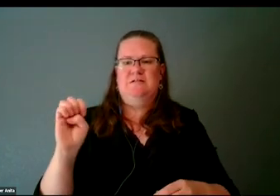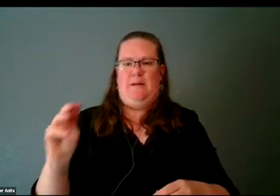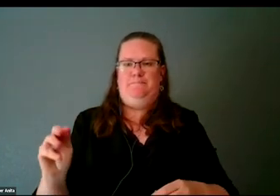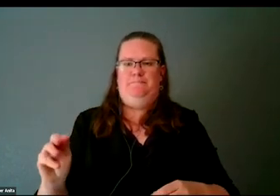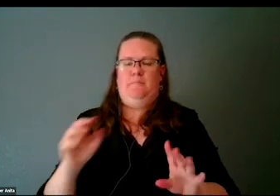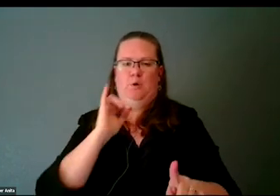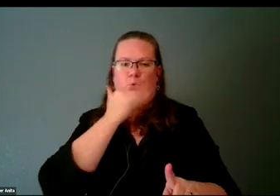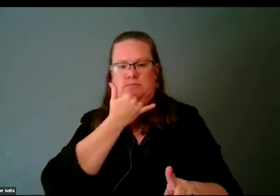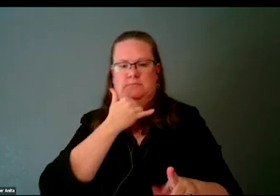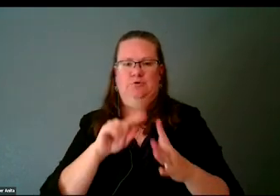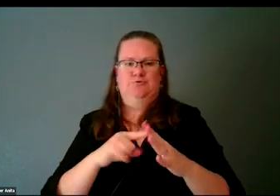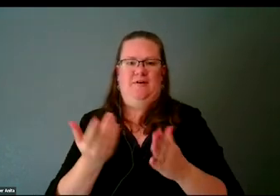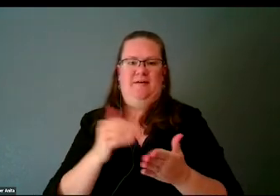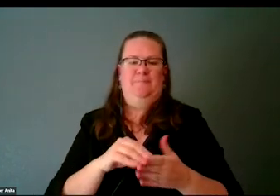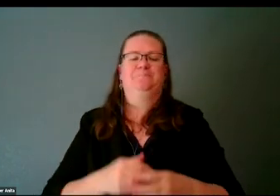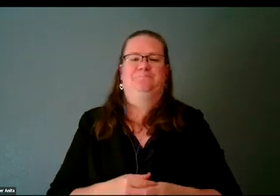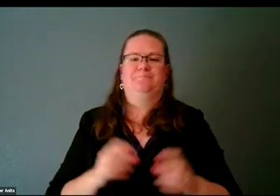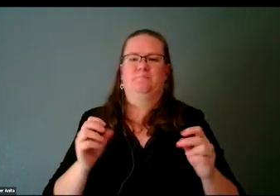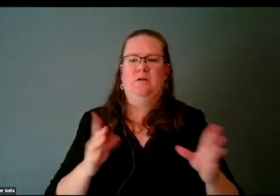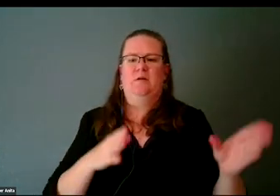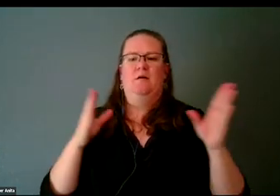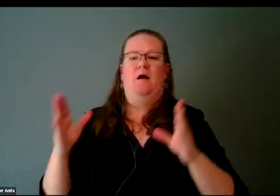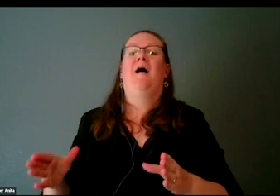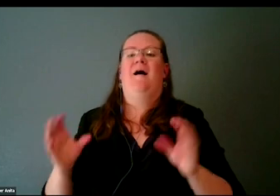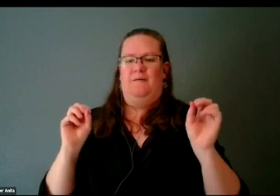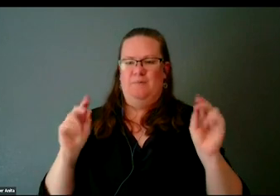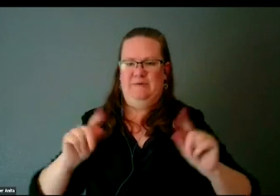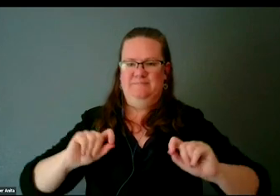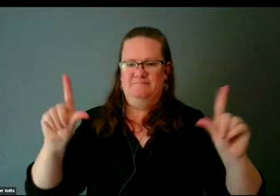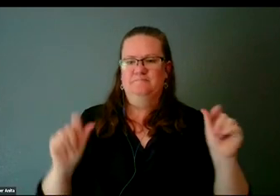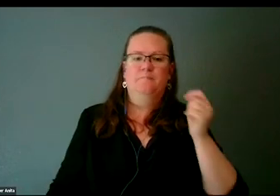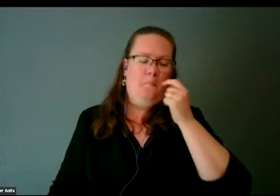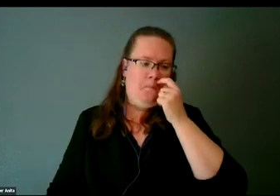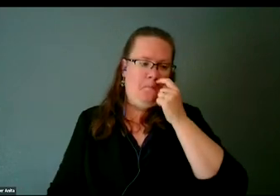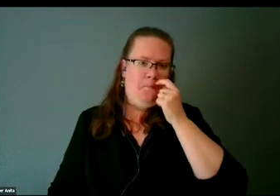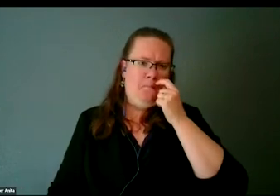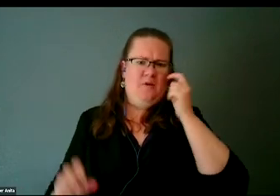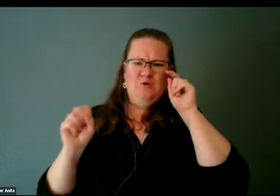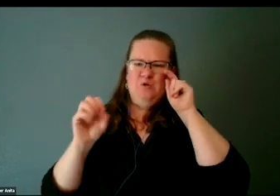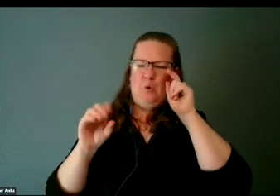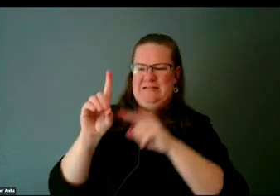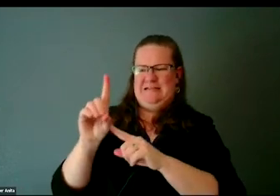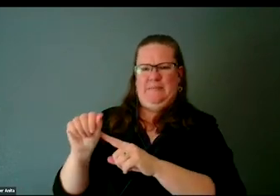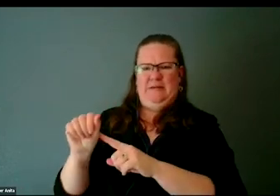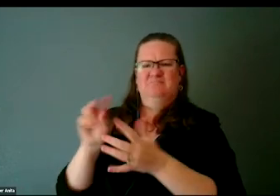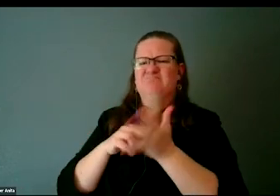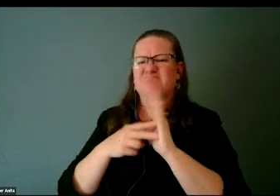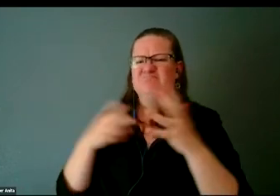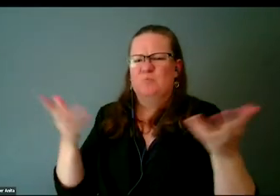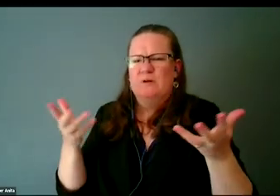How do I go to the next slide? All right. What is disability? Well, if you're here you generally know what it is.